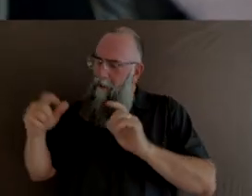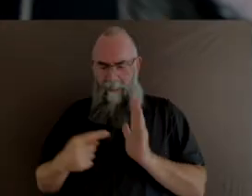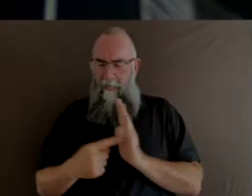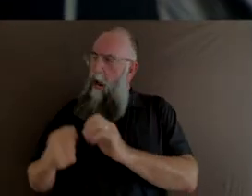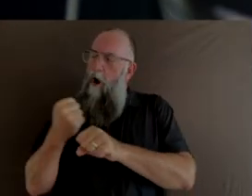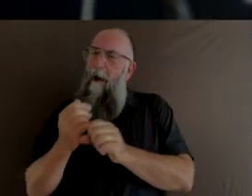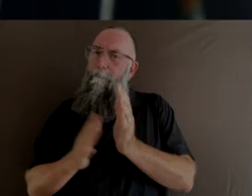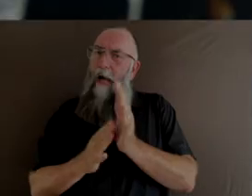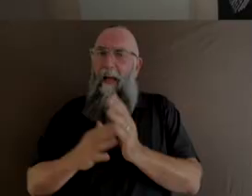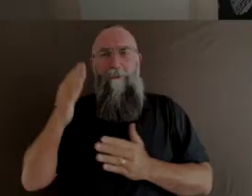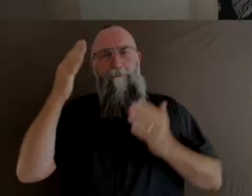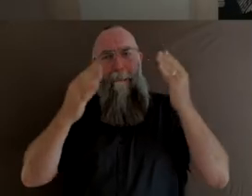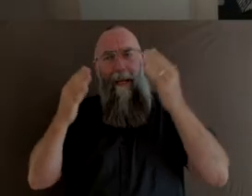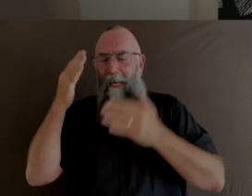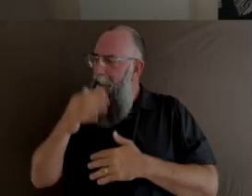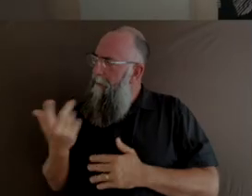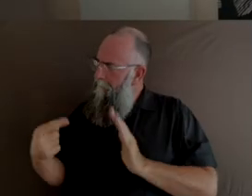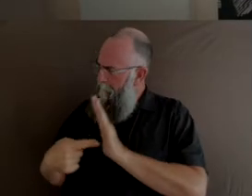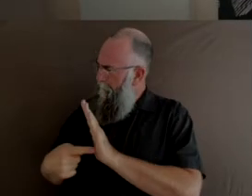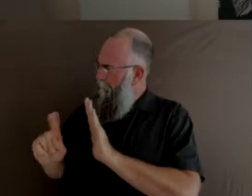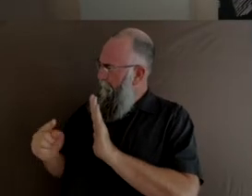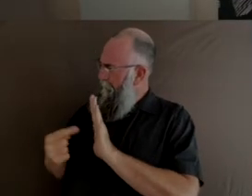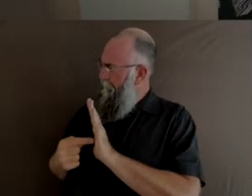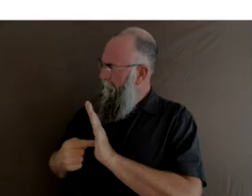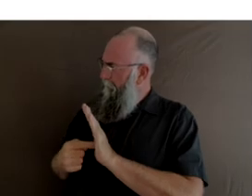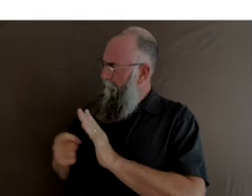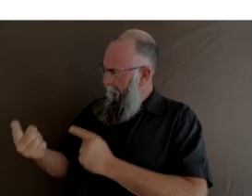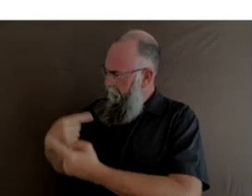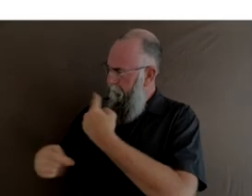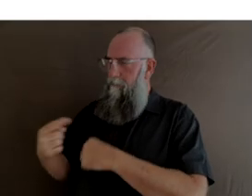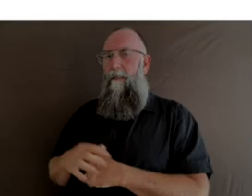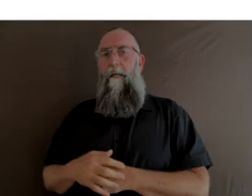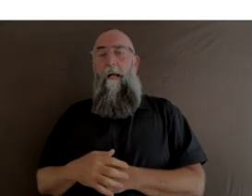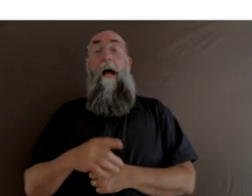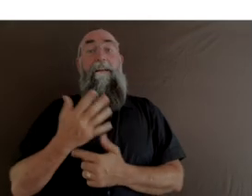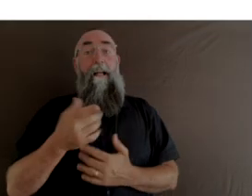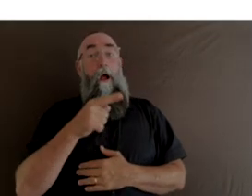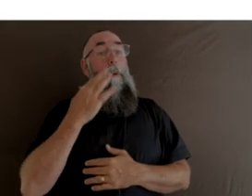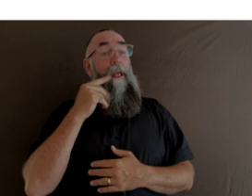Is this from your perinatal dreaming series? By the time this image came through,